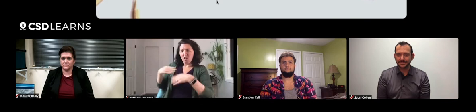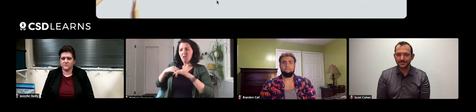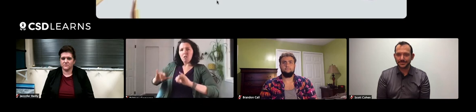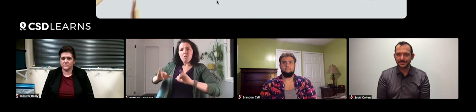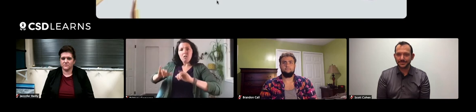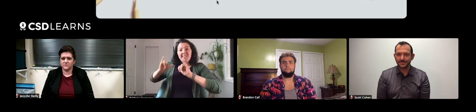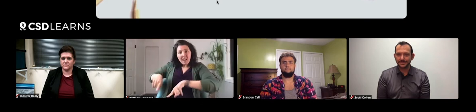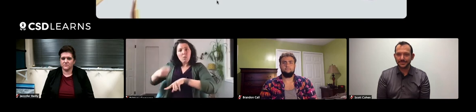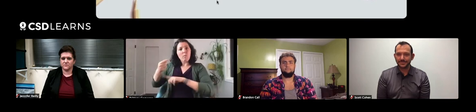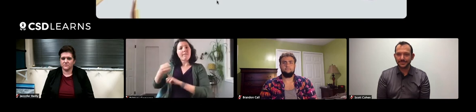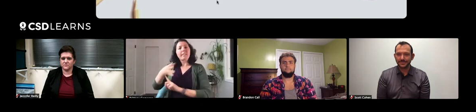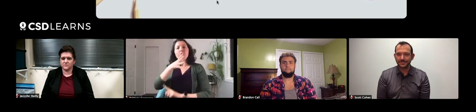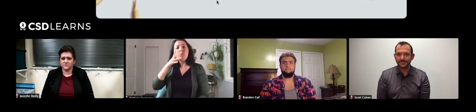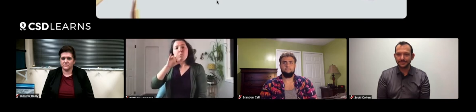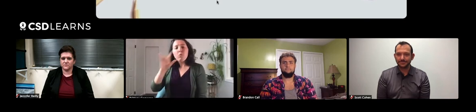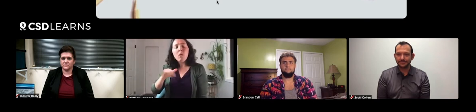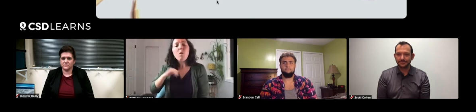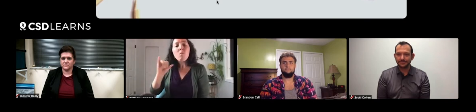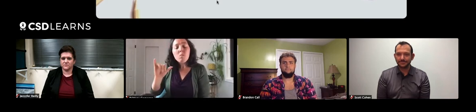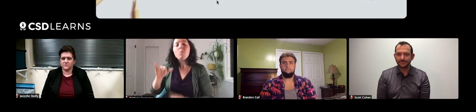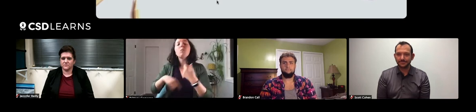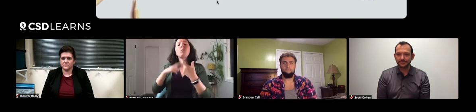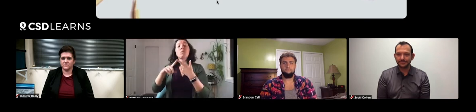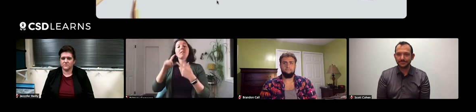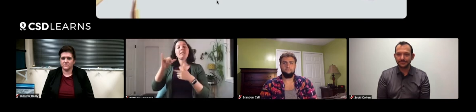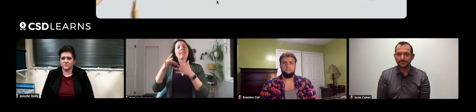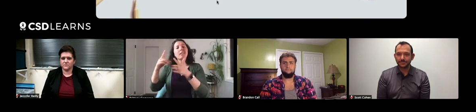I saw, okay, I finally understood what a fish farm was.